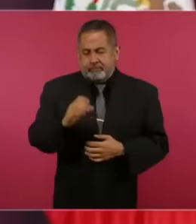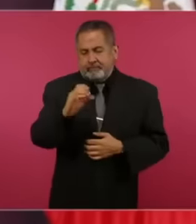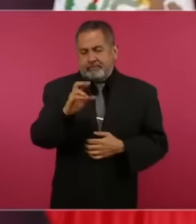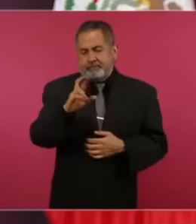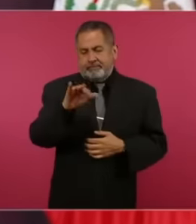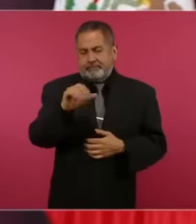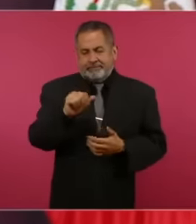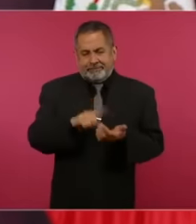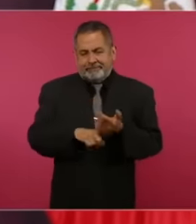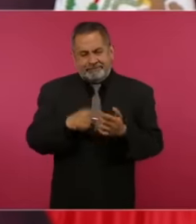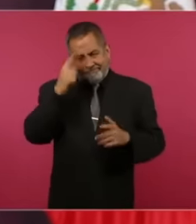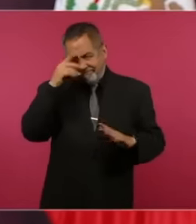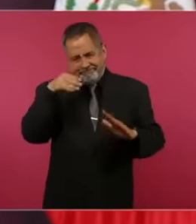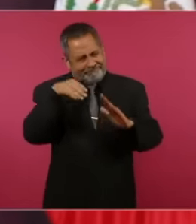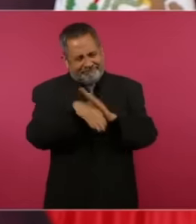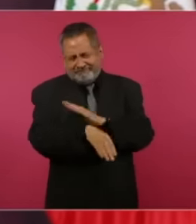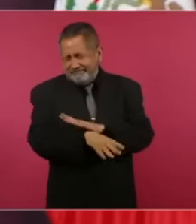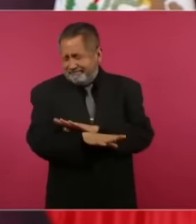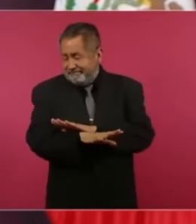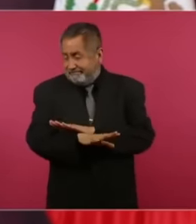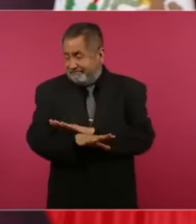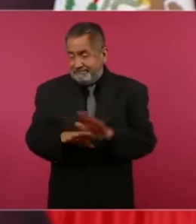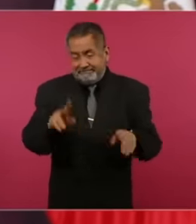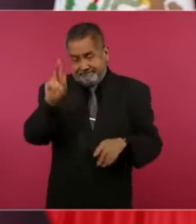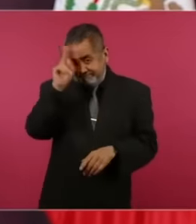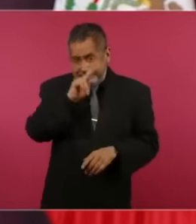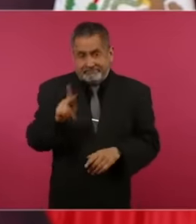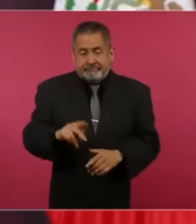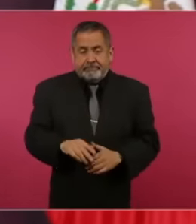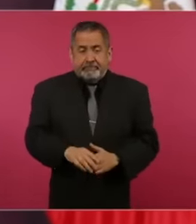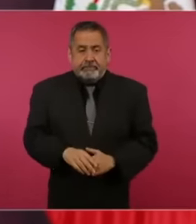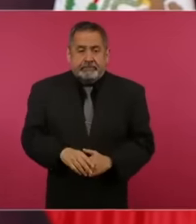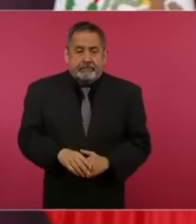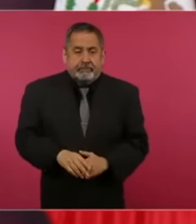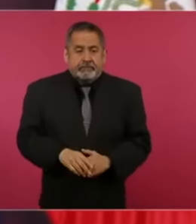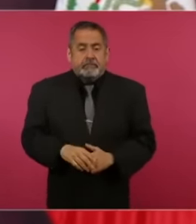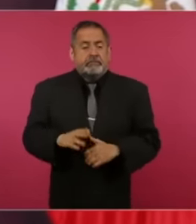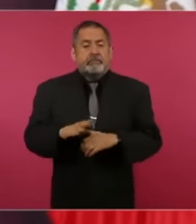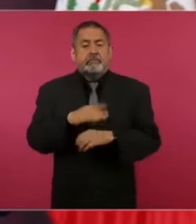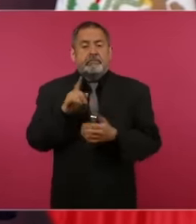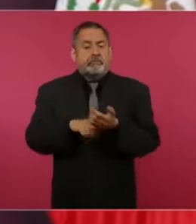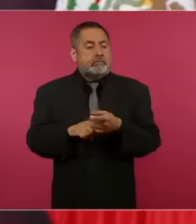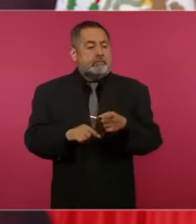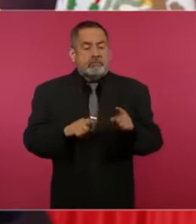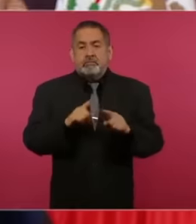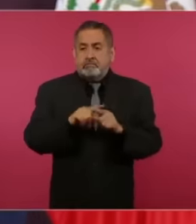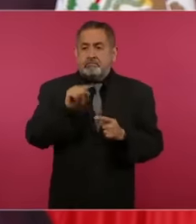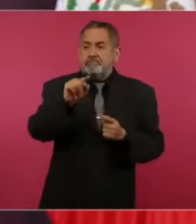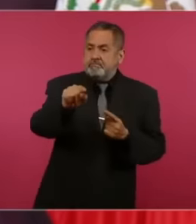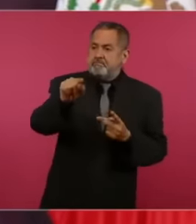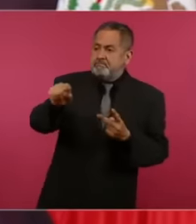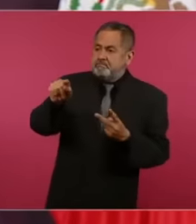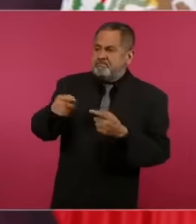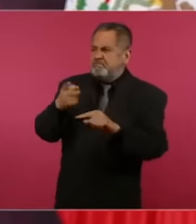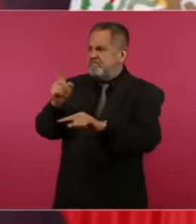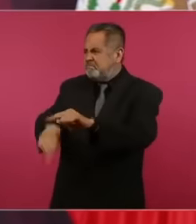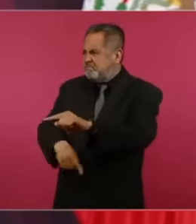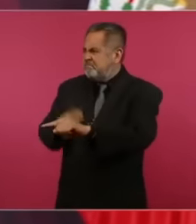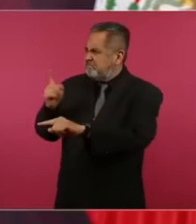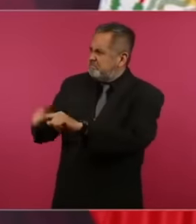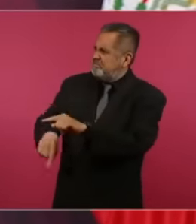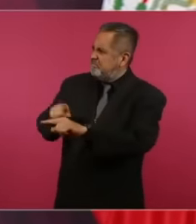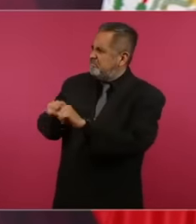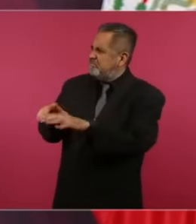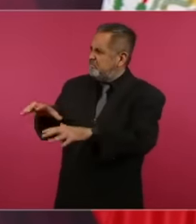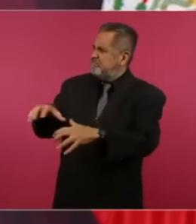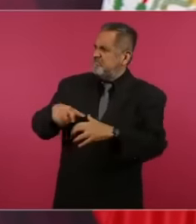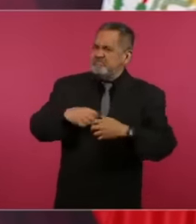decadence because it had to do with all areas of public life and this city